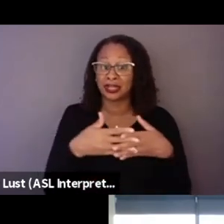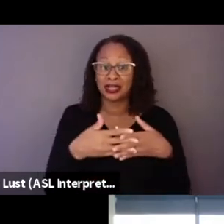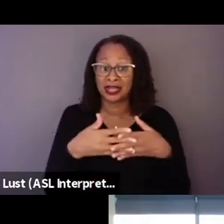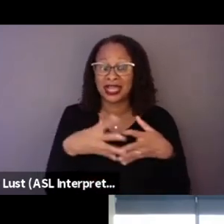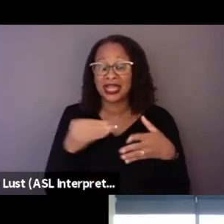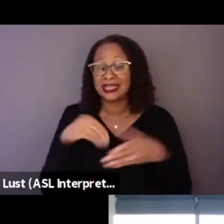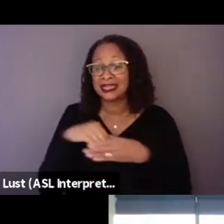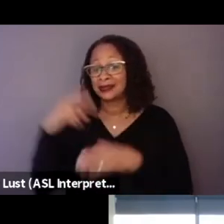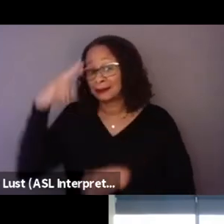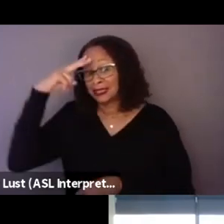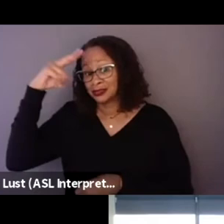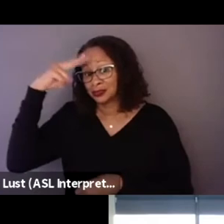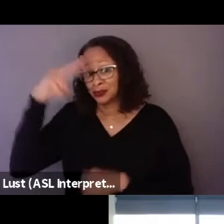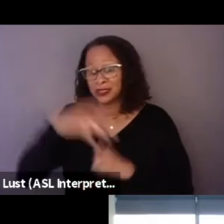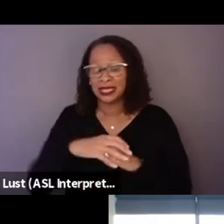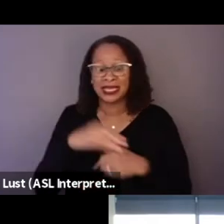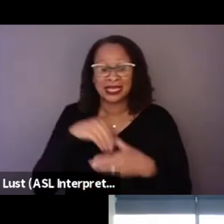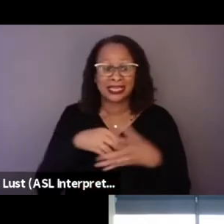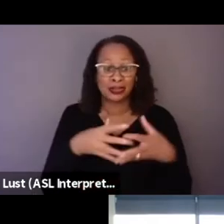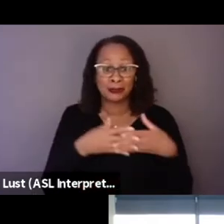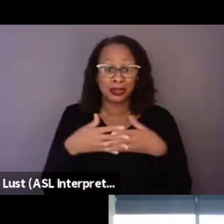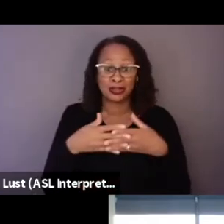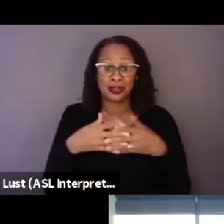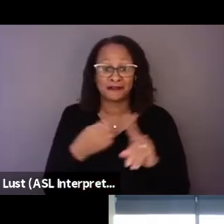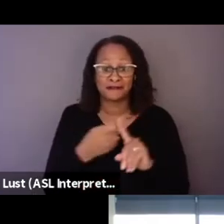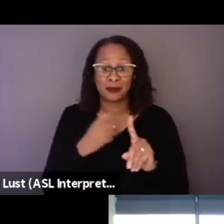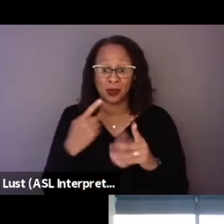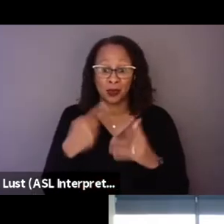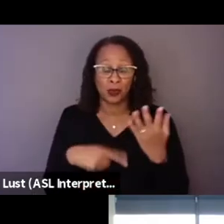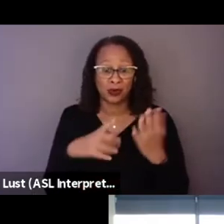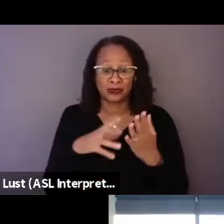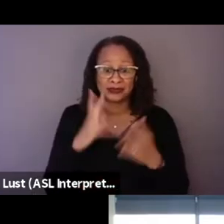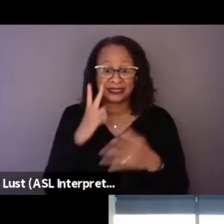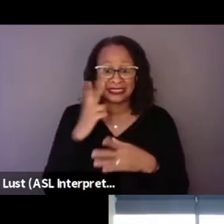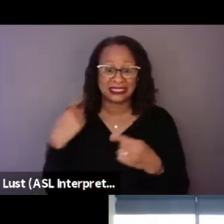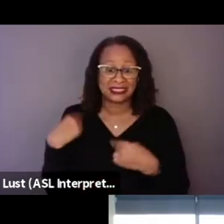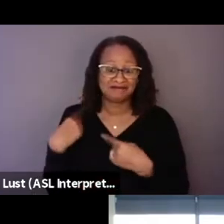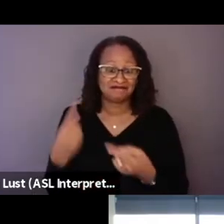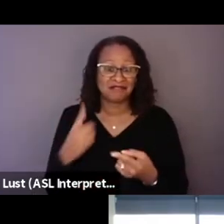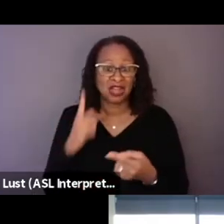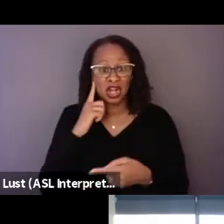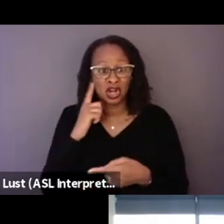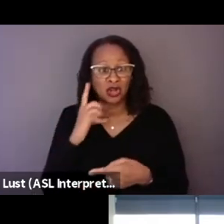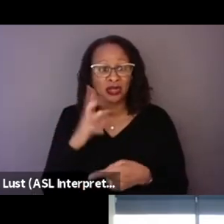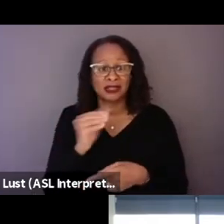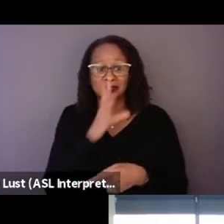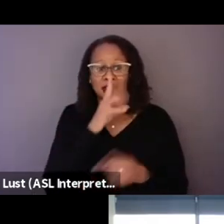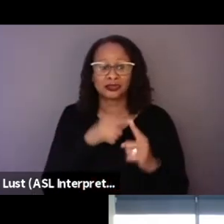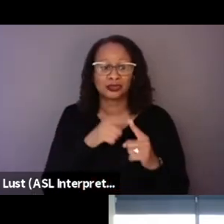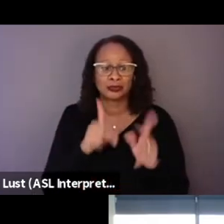I think in America, from what we've seen and heard, and talked to people now that we've been